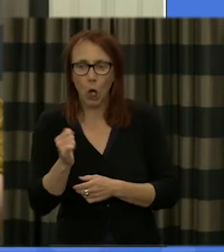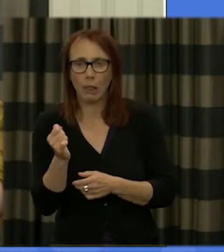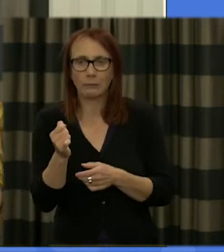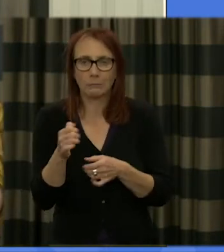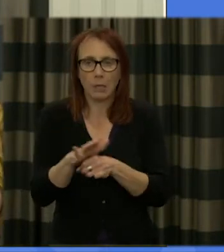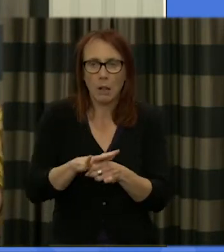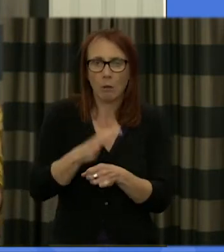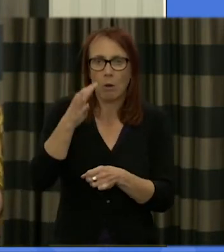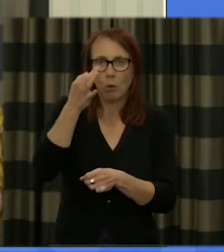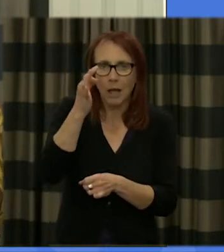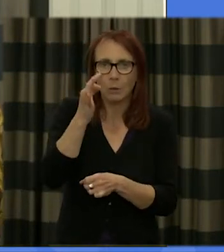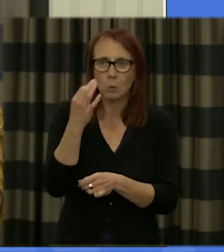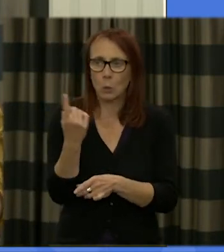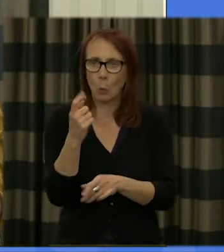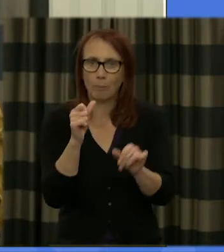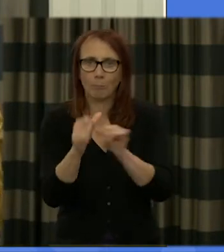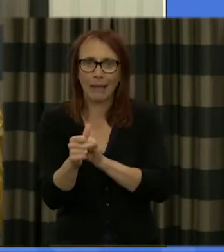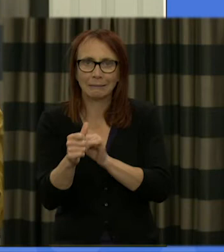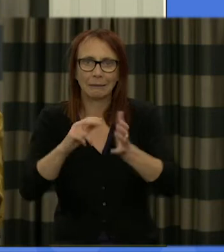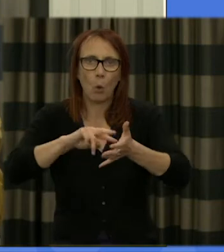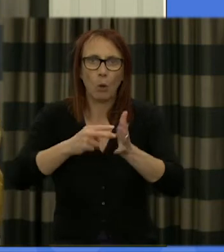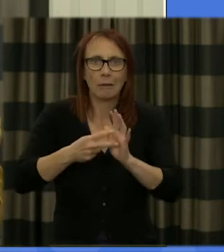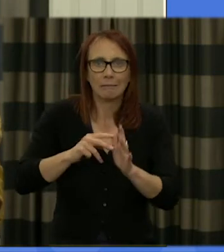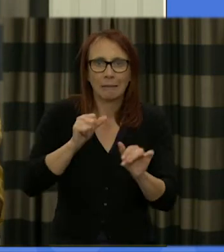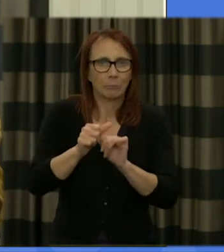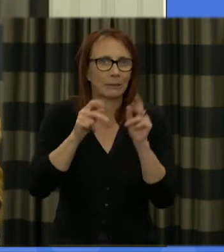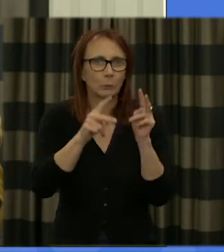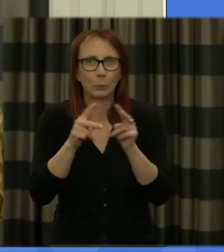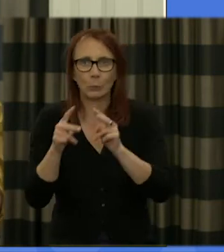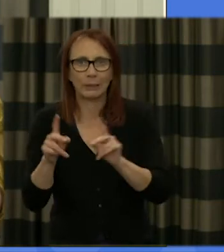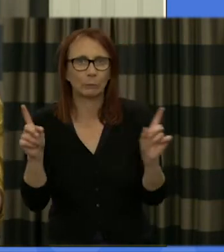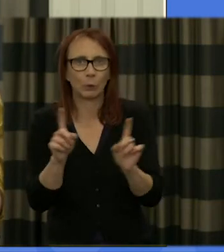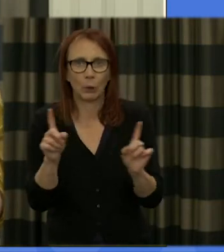best be achieved by governments by legislatures by citizens themselves and